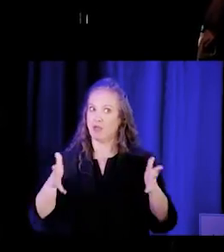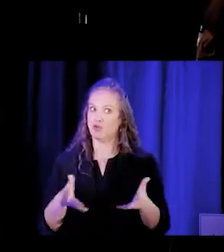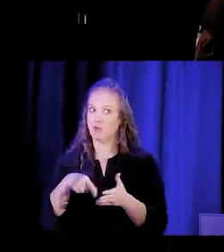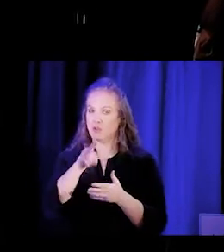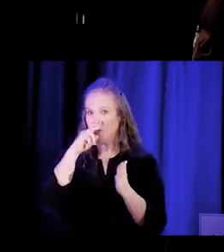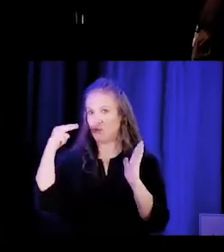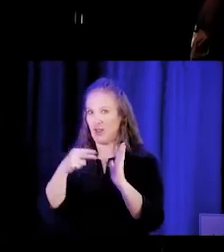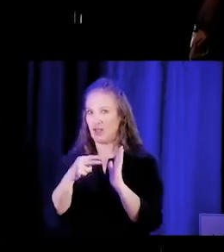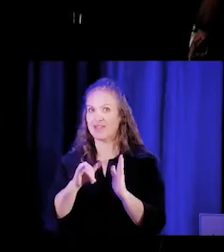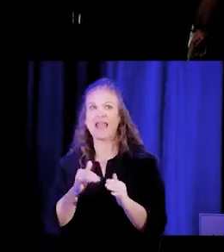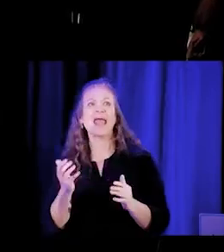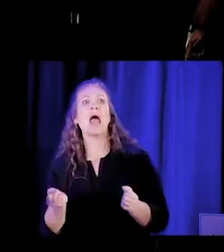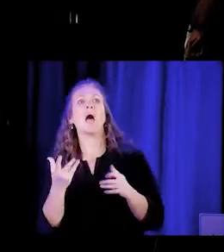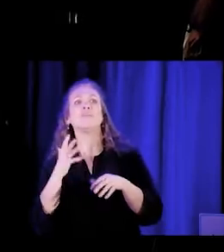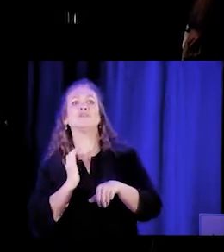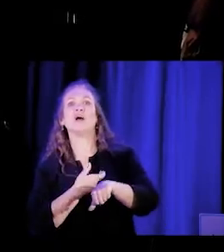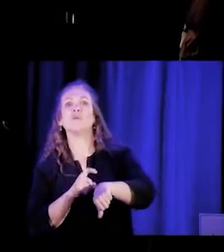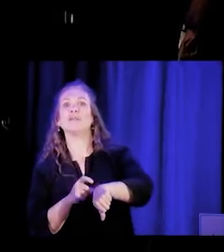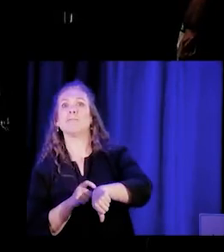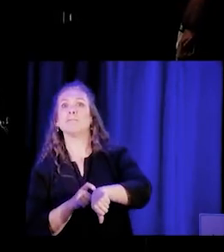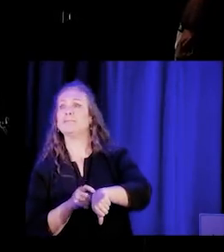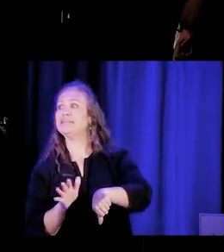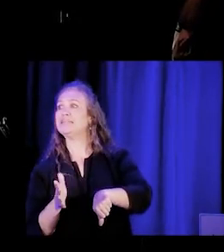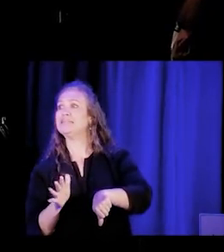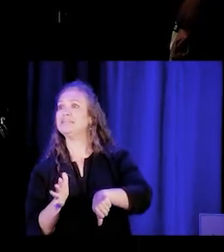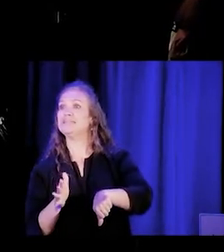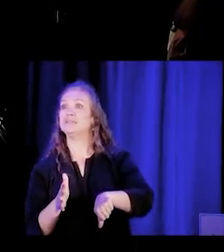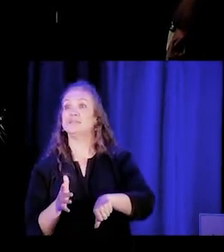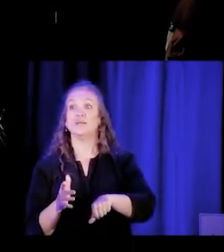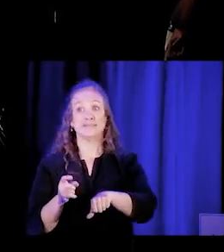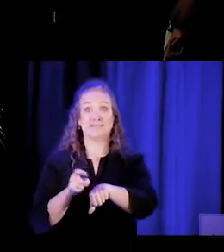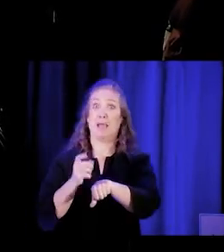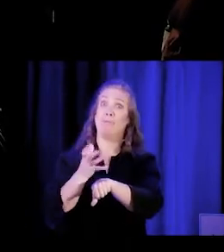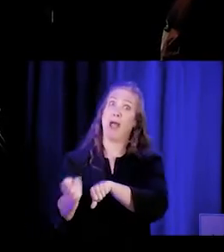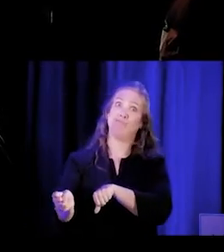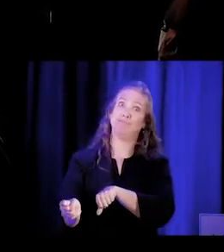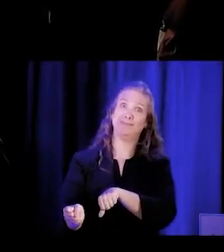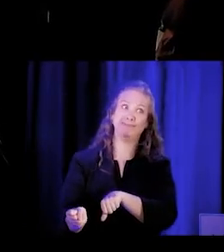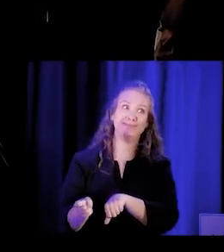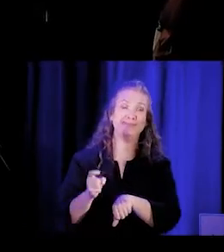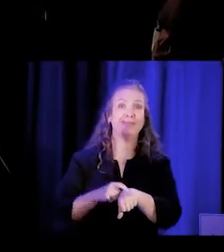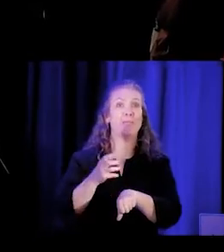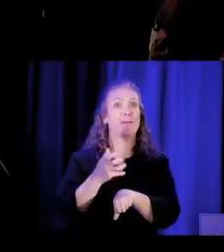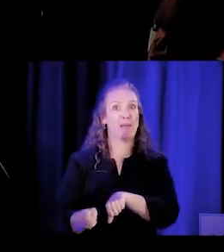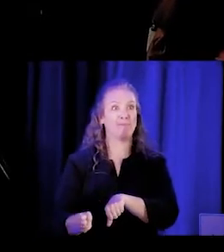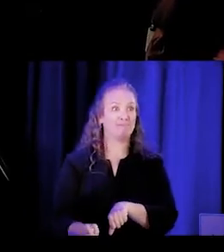All right, how was our time? - Wrap time. Wrap time, oh my God.